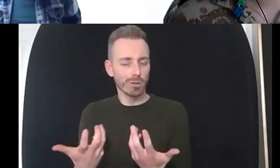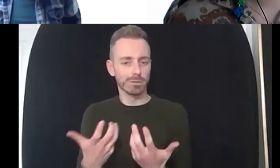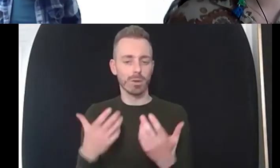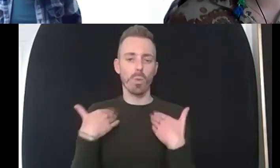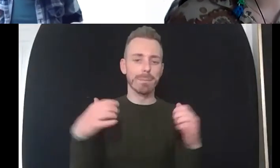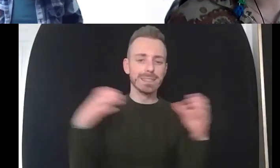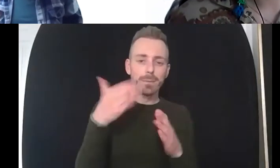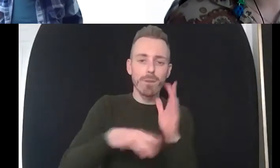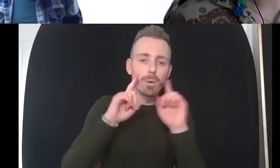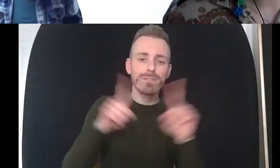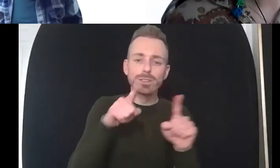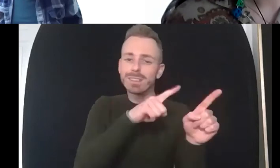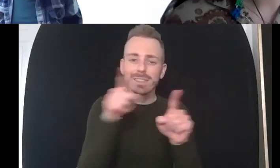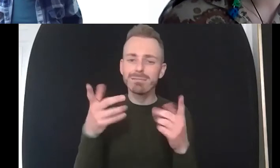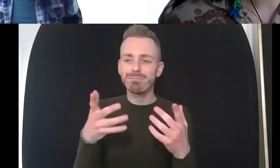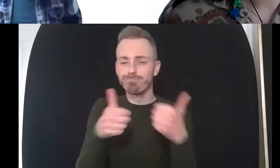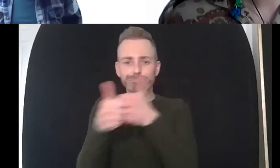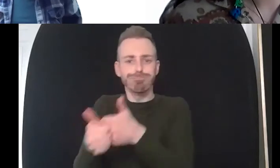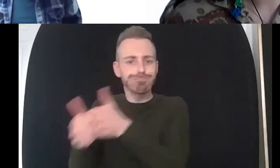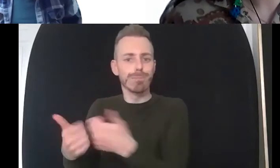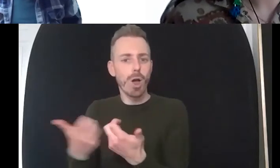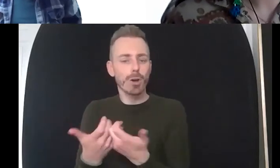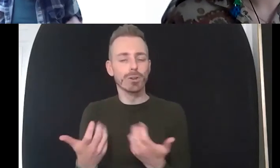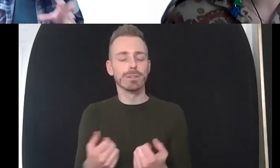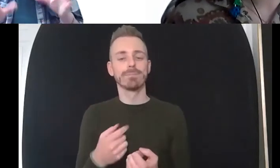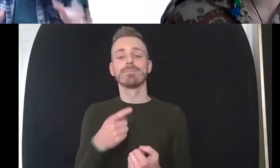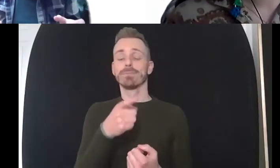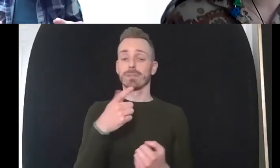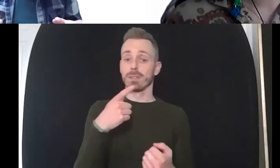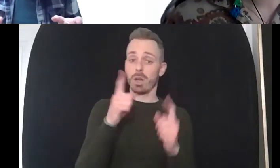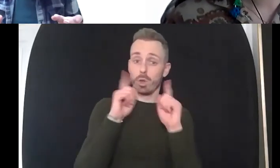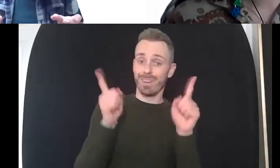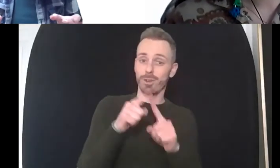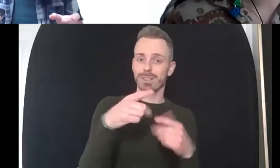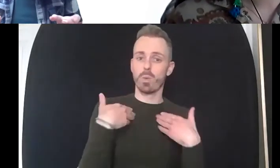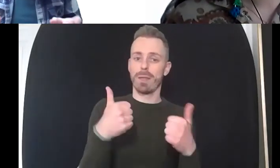about a visual presence and being really um visual i think we have to shout out um i mean